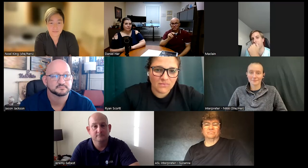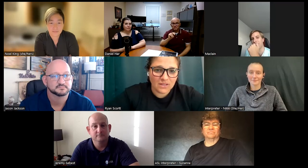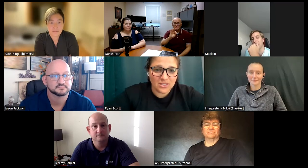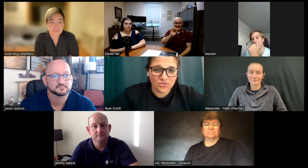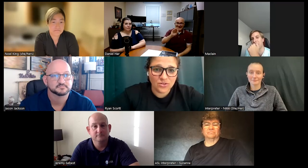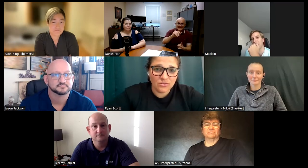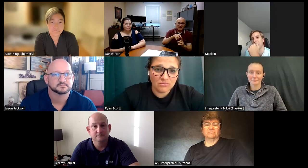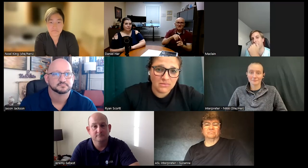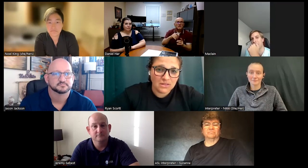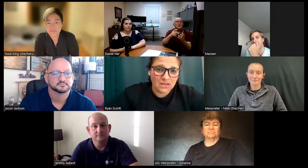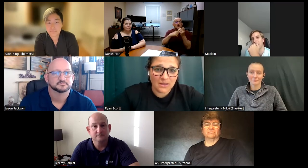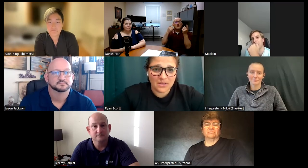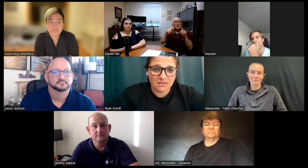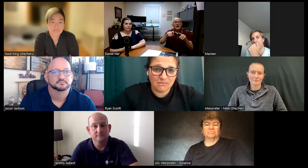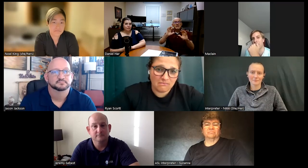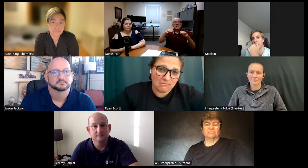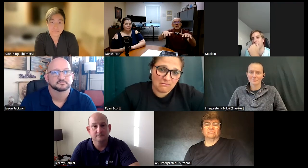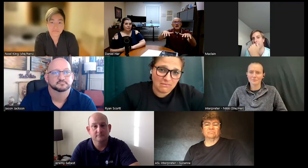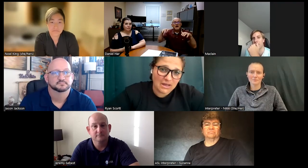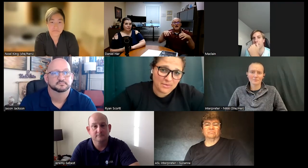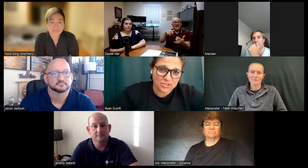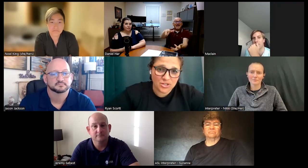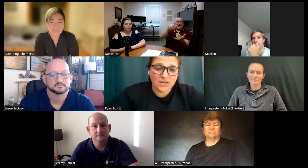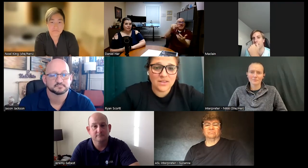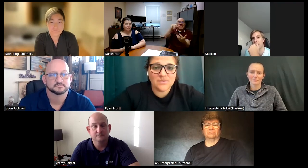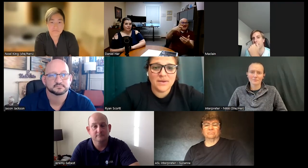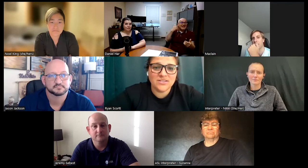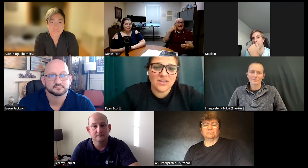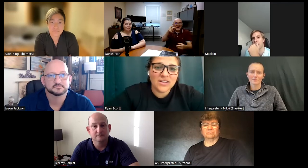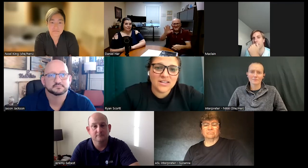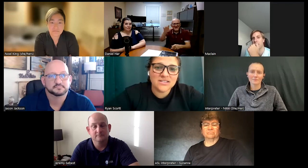is that true I mean I'm not sure it depends on the audience